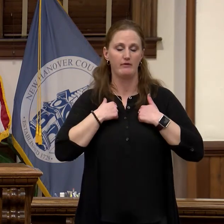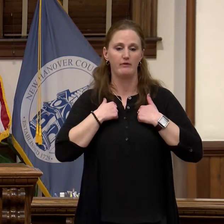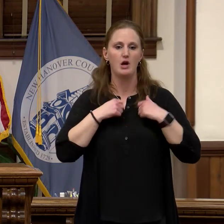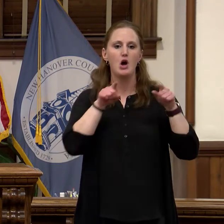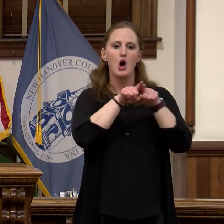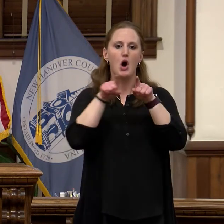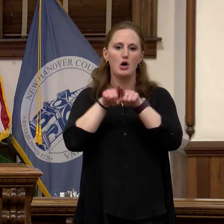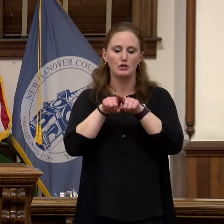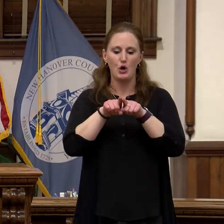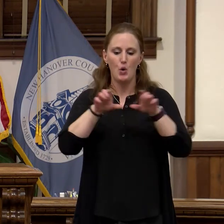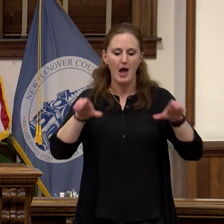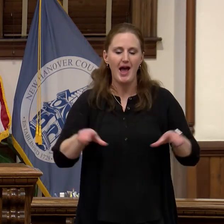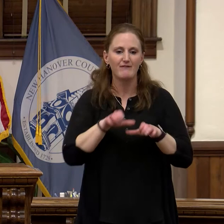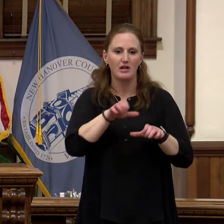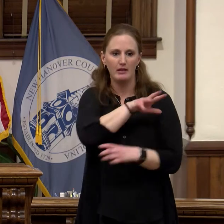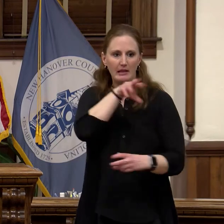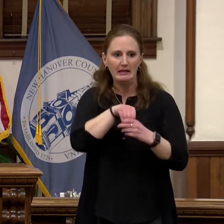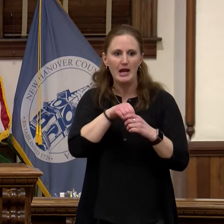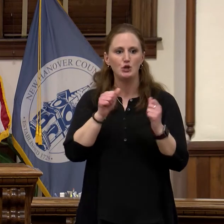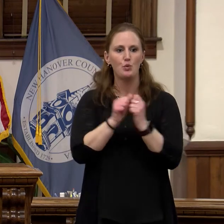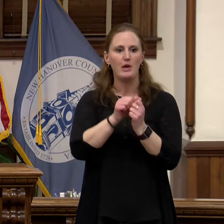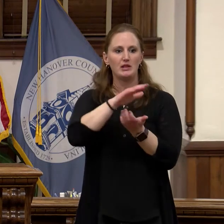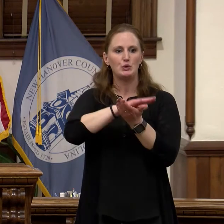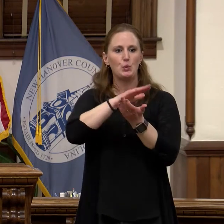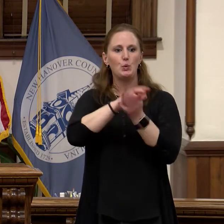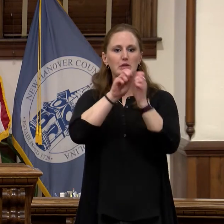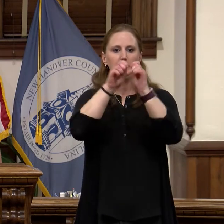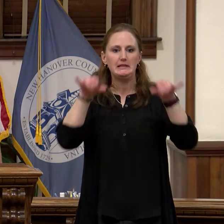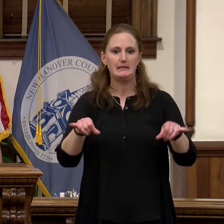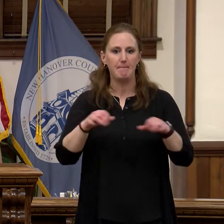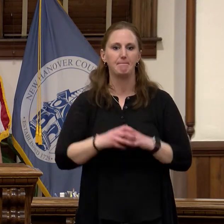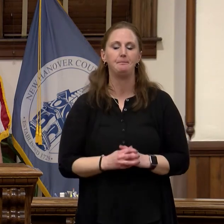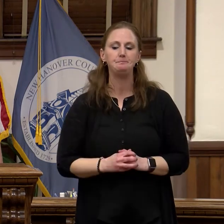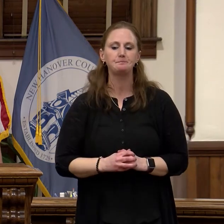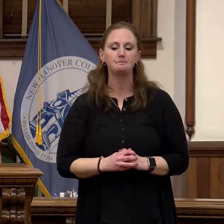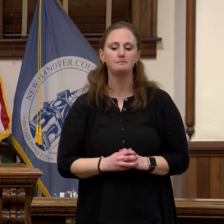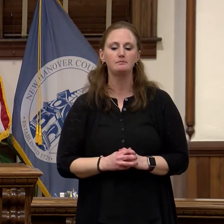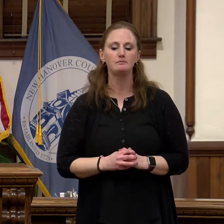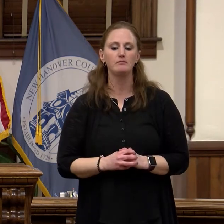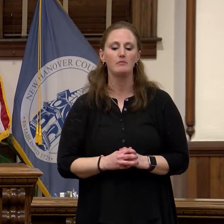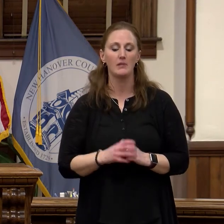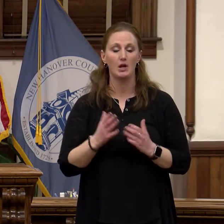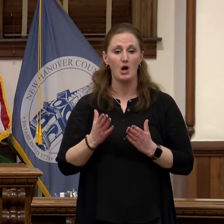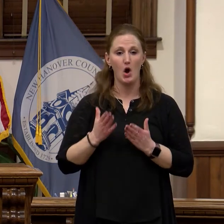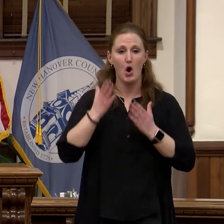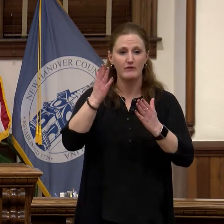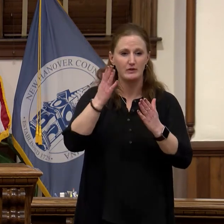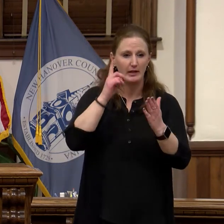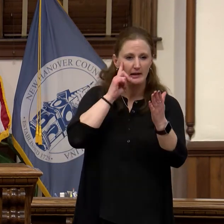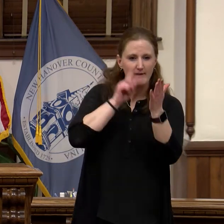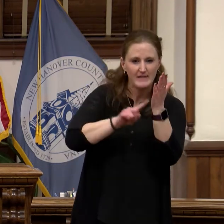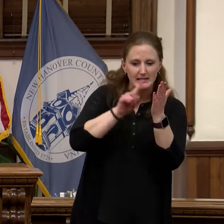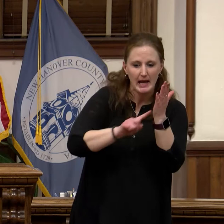excuse me, our school system. Offering investigative teams, mental health